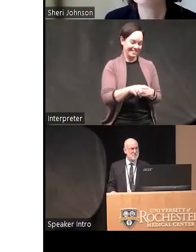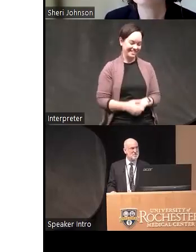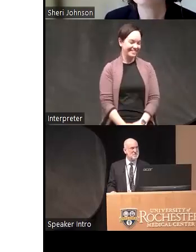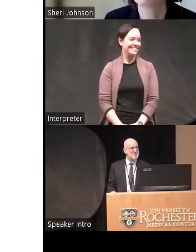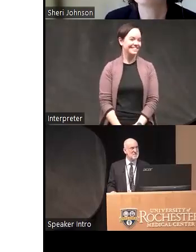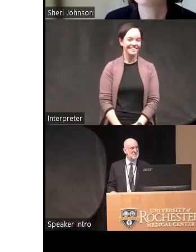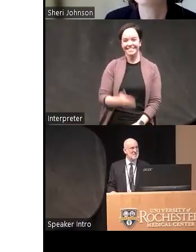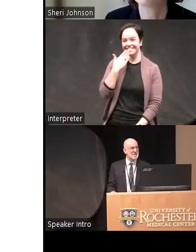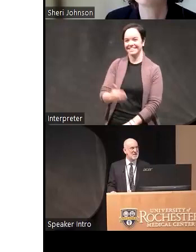thank you